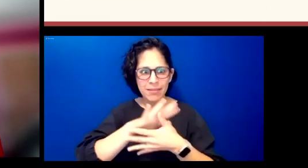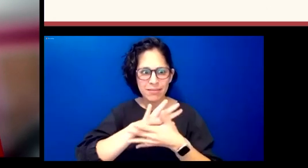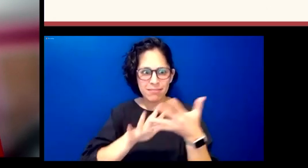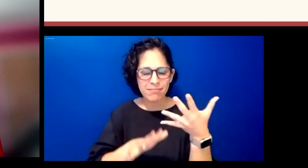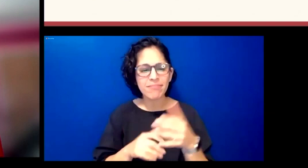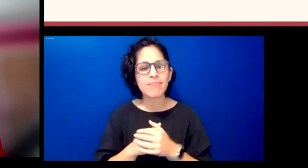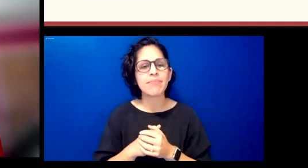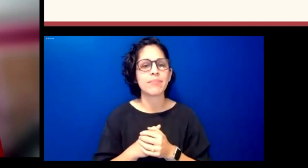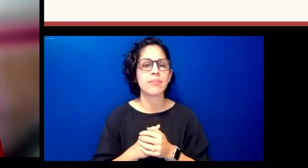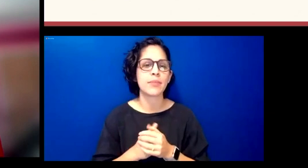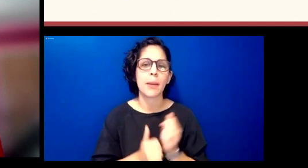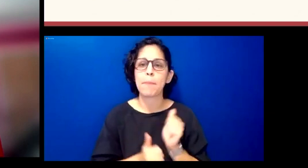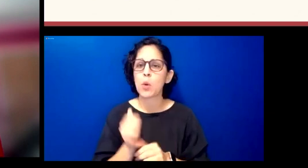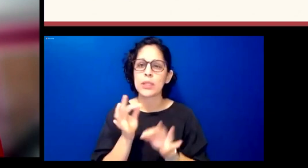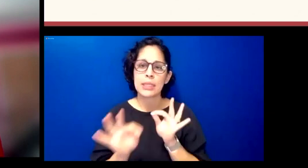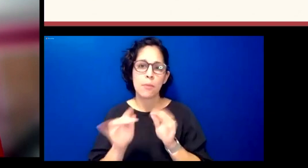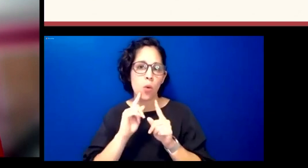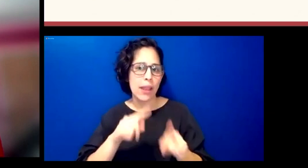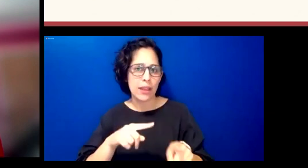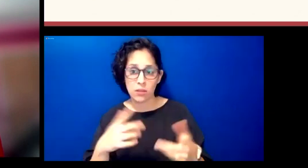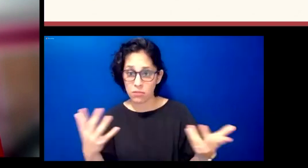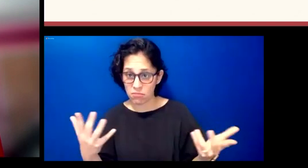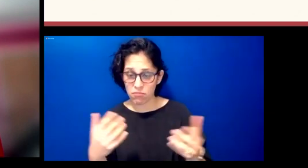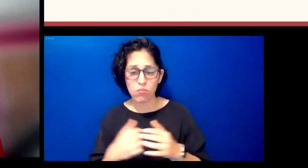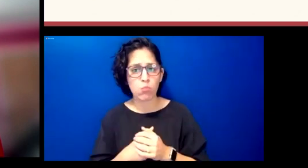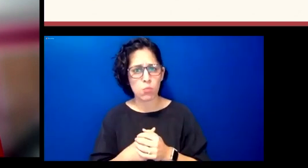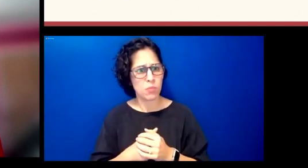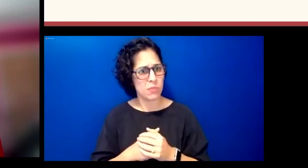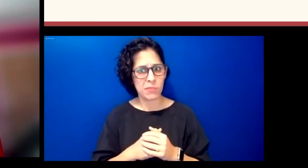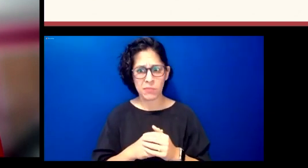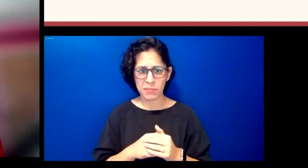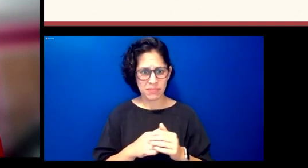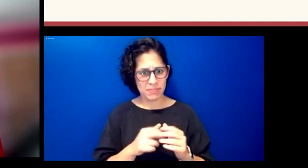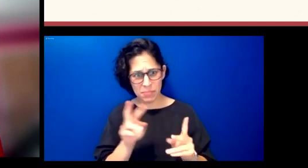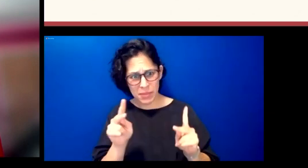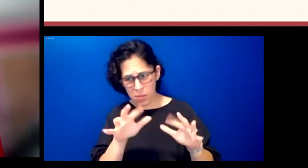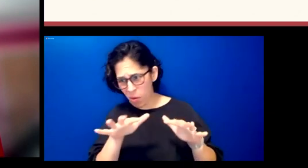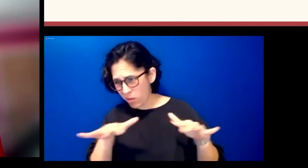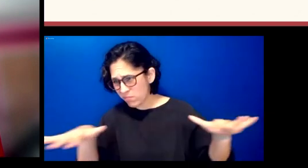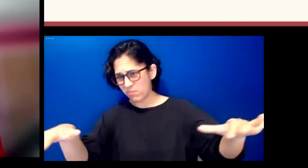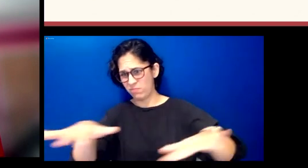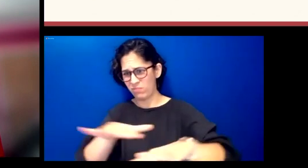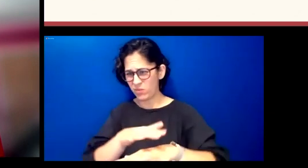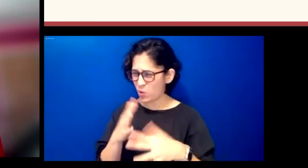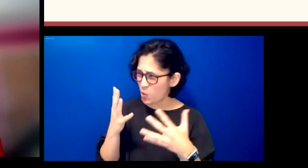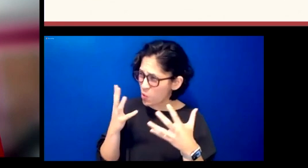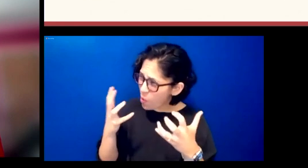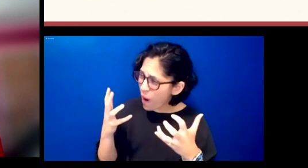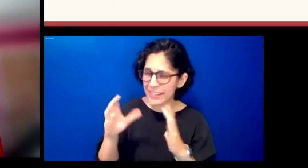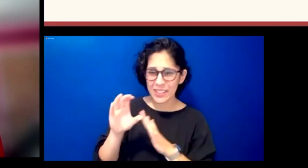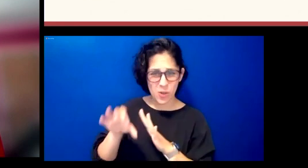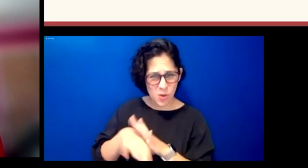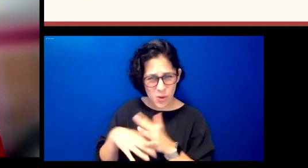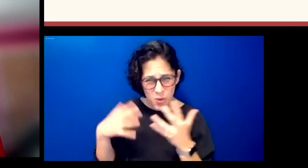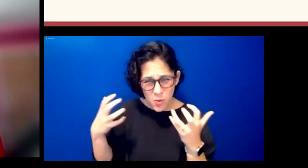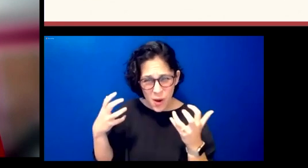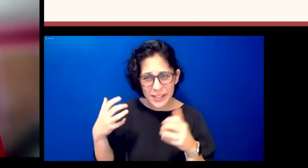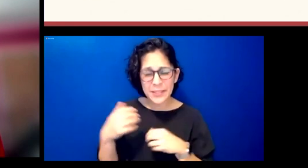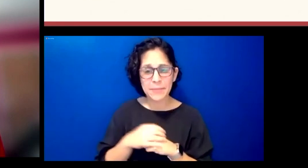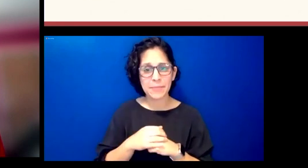the simple answer is um people wanted it people wanted it we are a large travel community